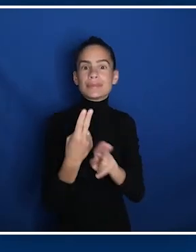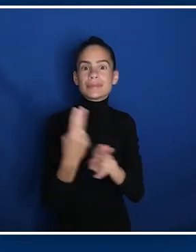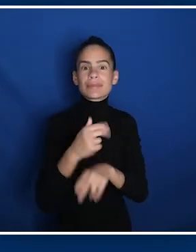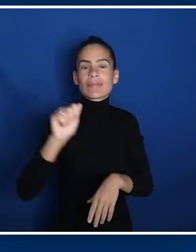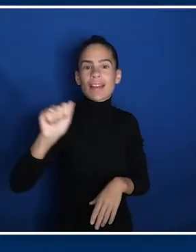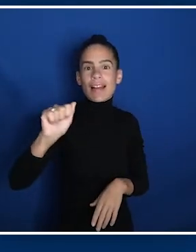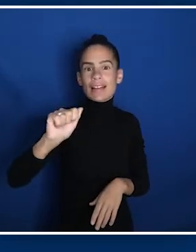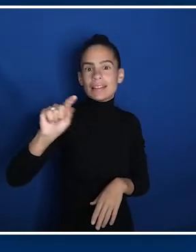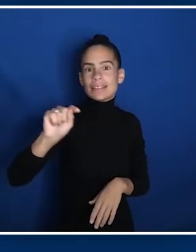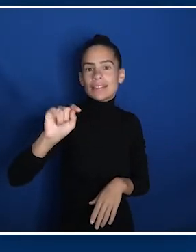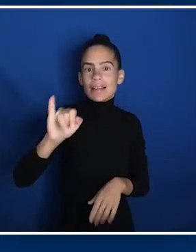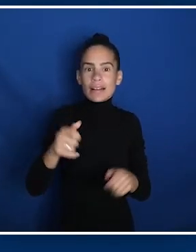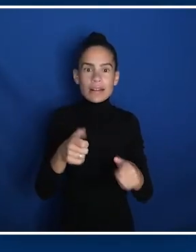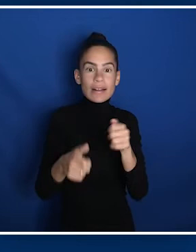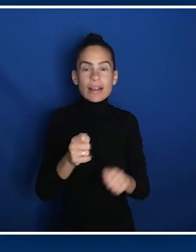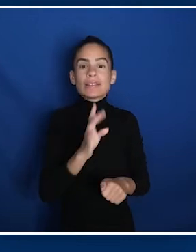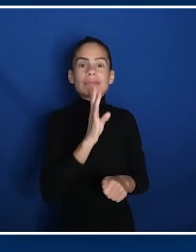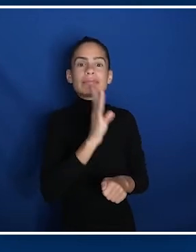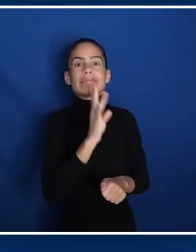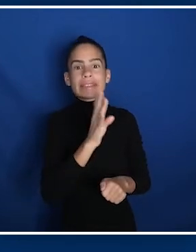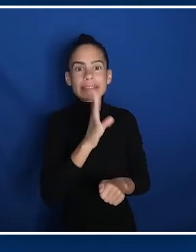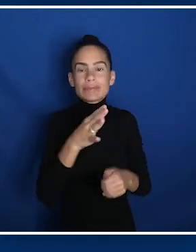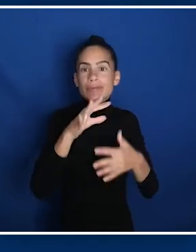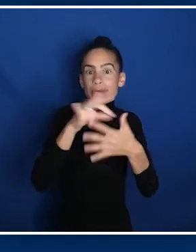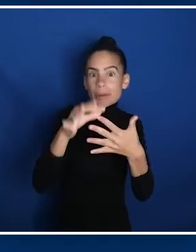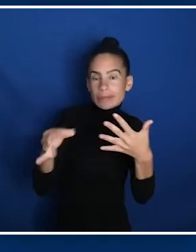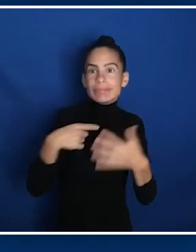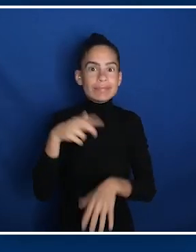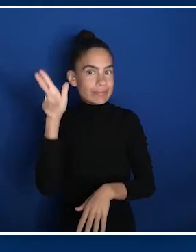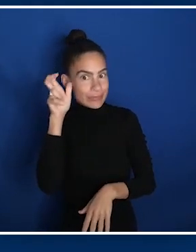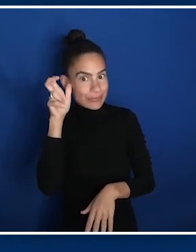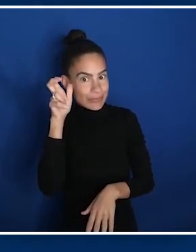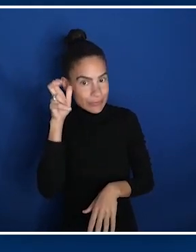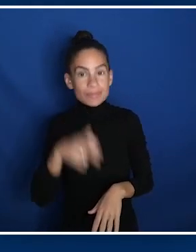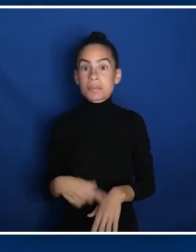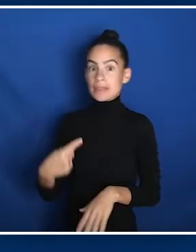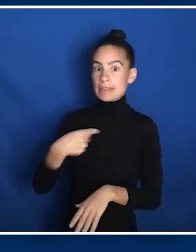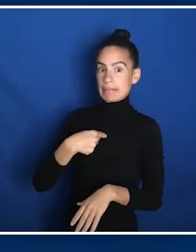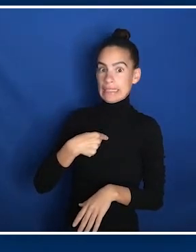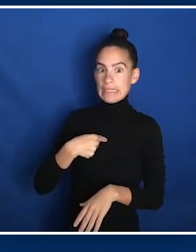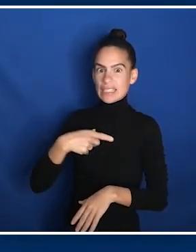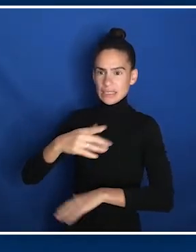I utilize the ATI which speaks out the selections. [Sara] For me, it's a table that I can access